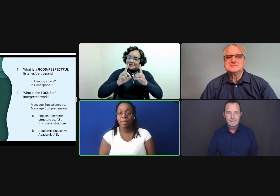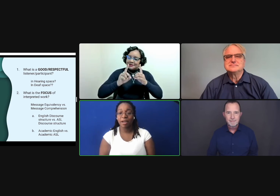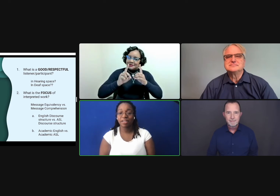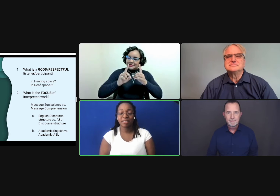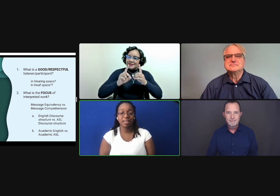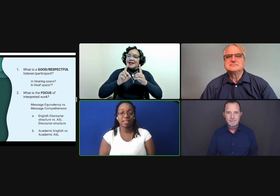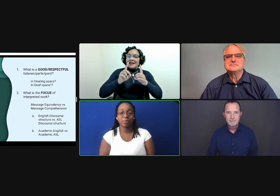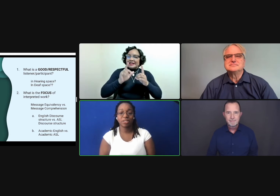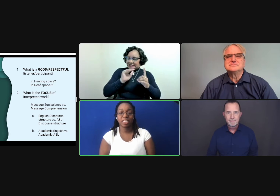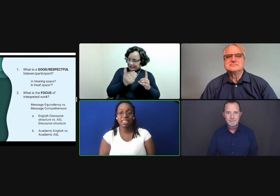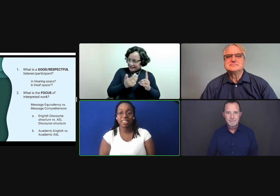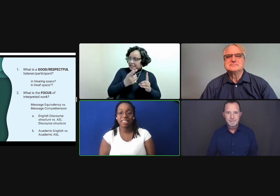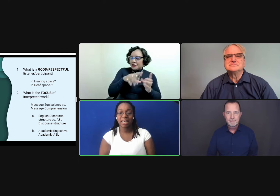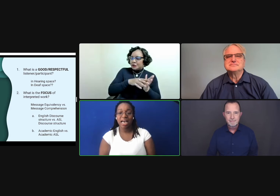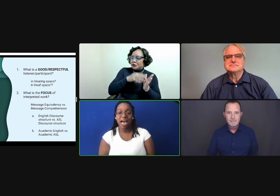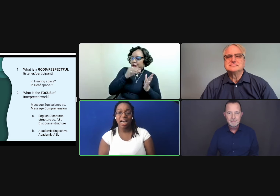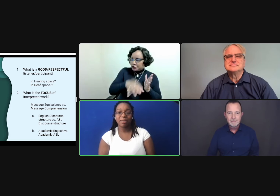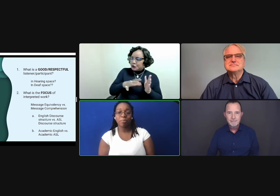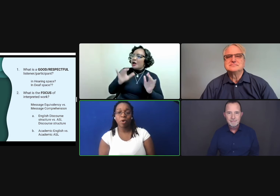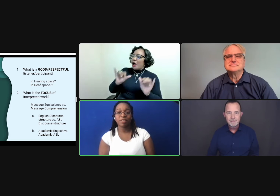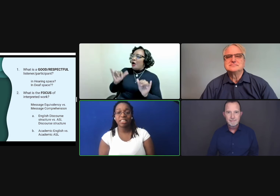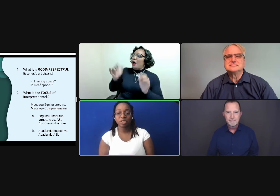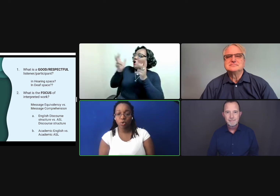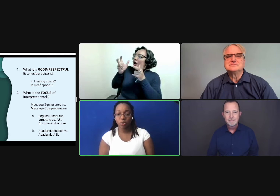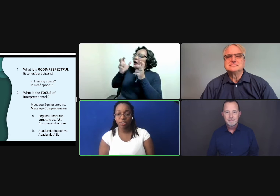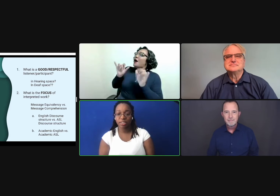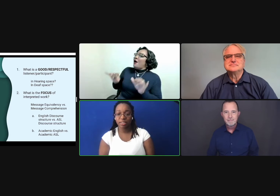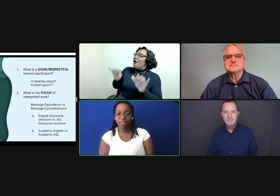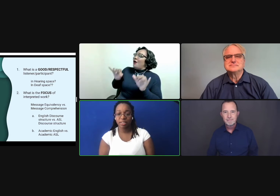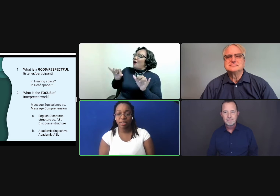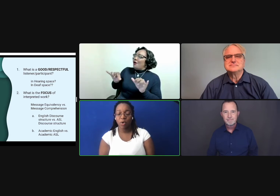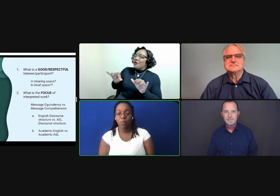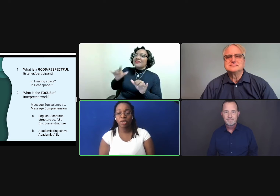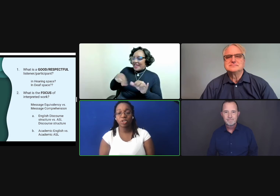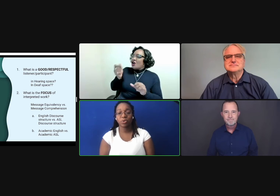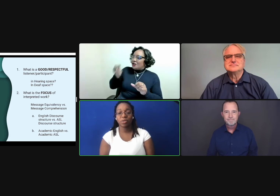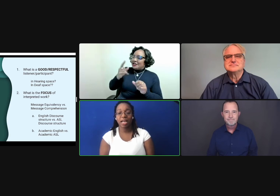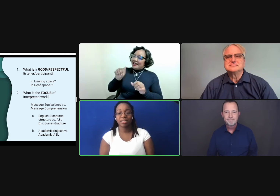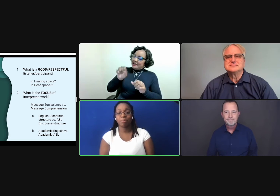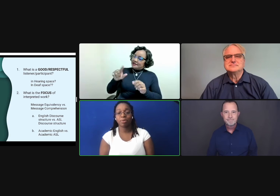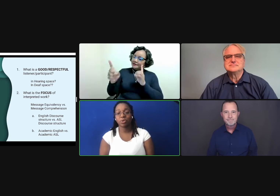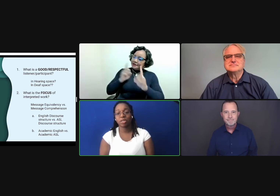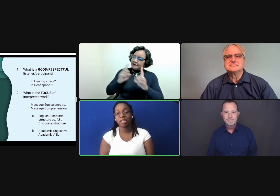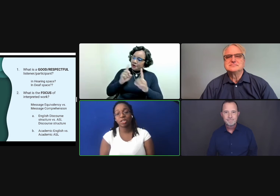American Sign Language is more of a discourse. When the student has an opportunity